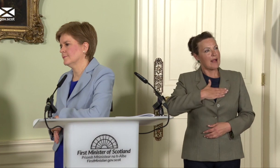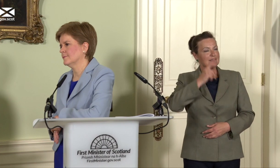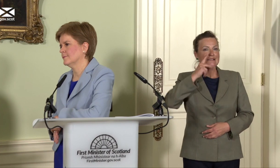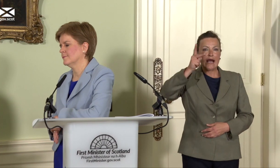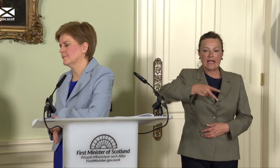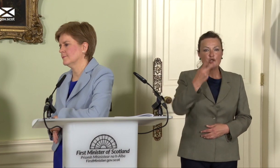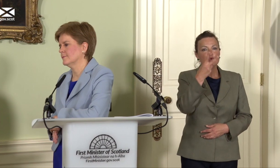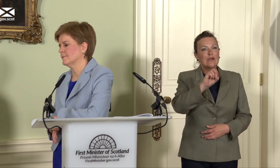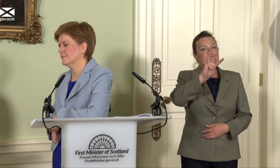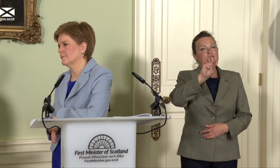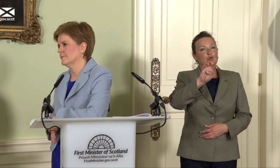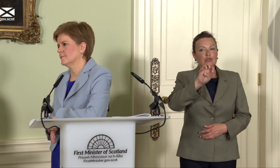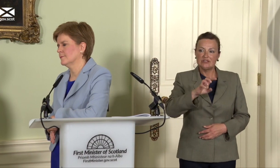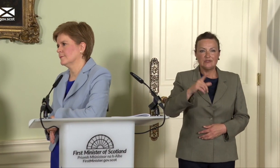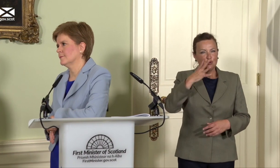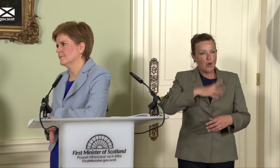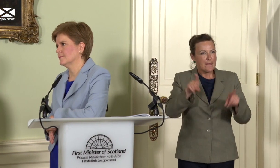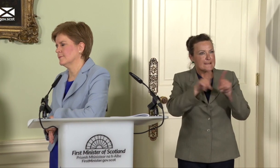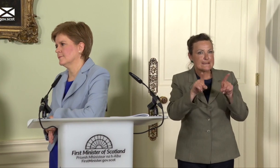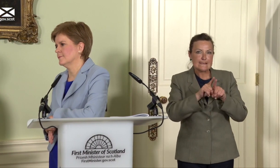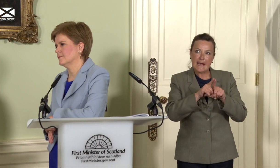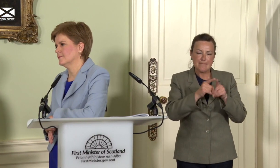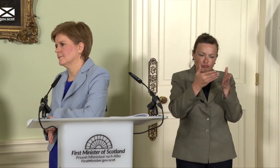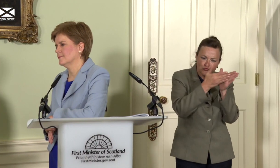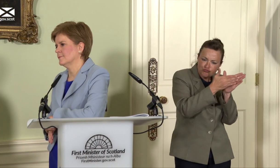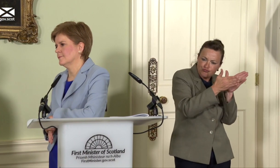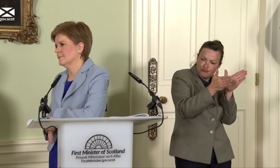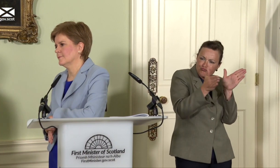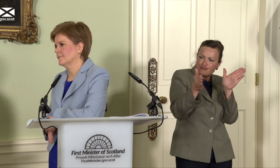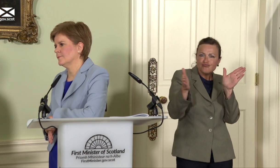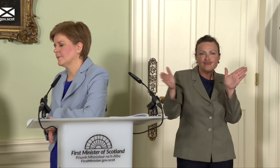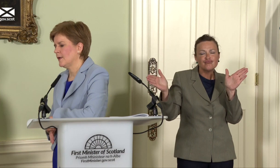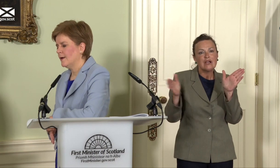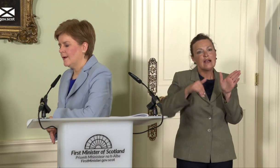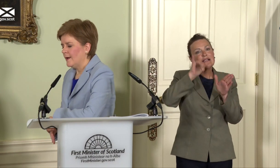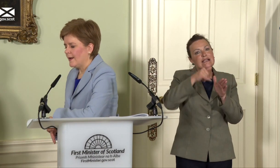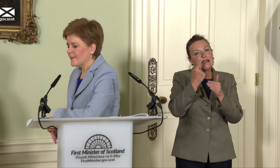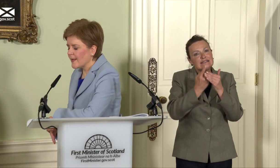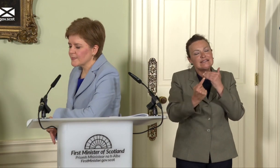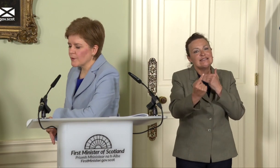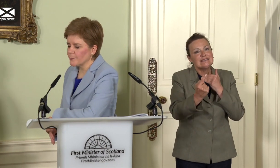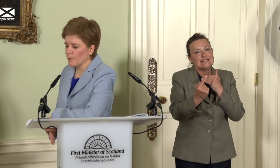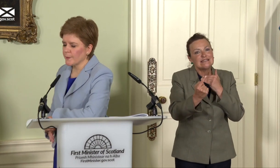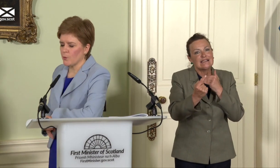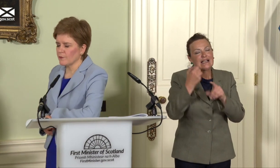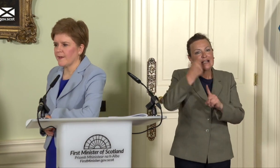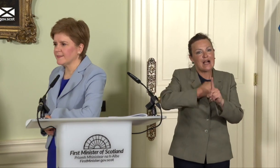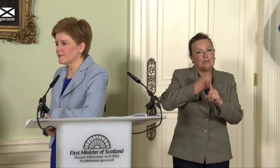you were asked this yesterday, but I wasn’t sure if there was a clear answer on it – would you share a platform with Alex Salmond? That latter one probably qualifies as one